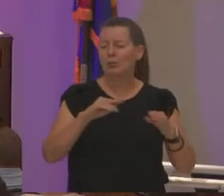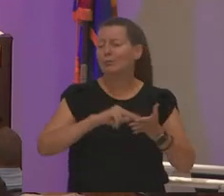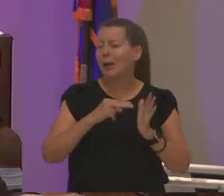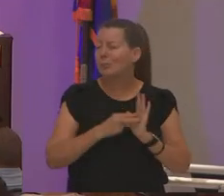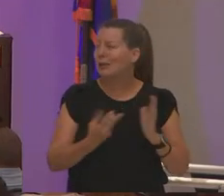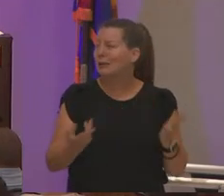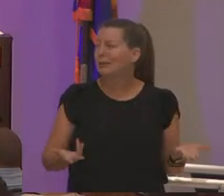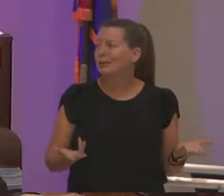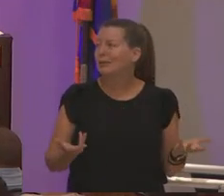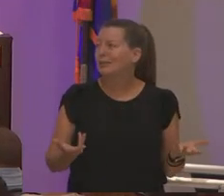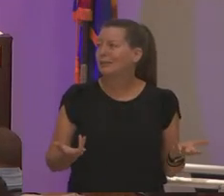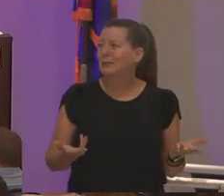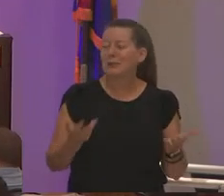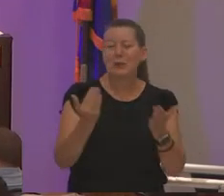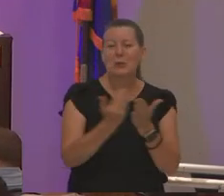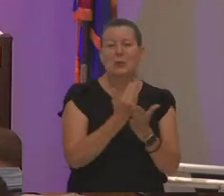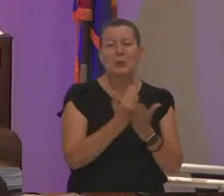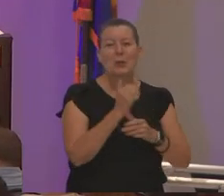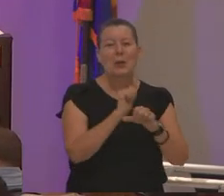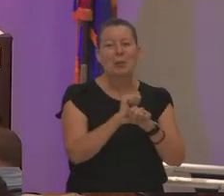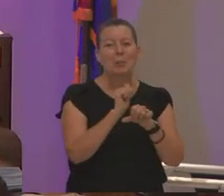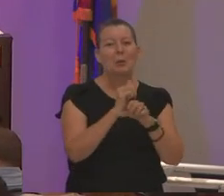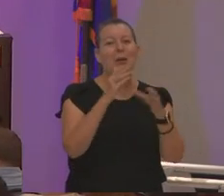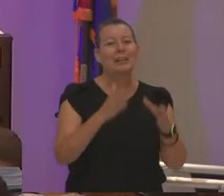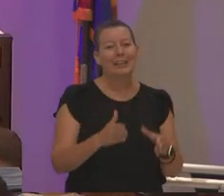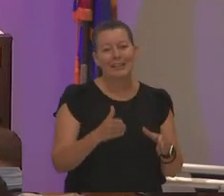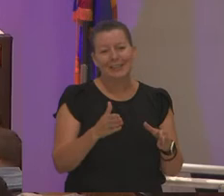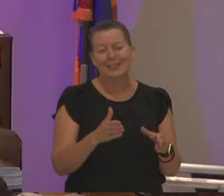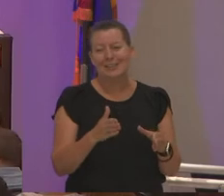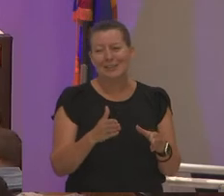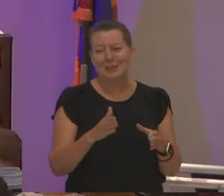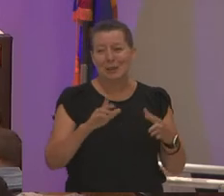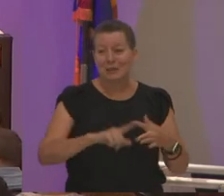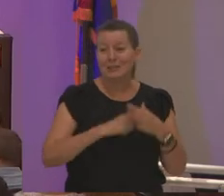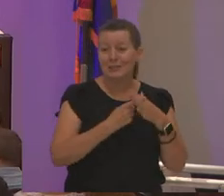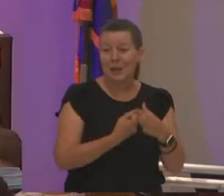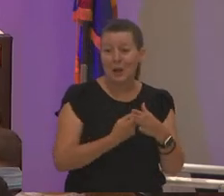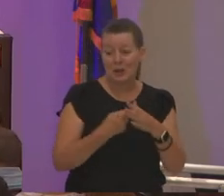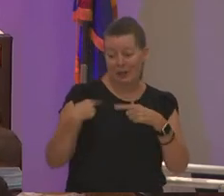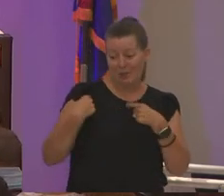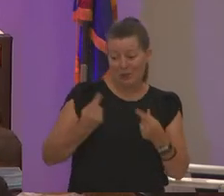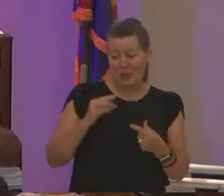this is our new employees right that have started from since may is that right marcy